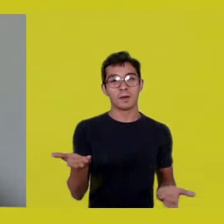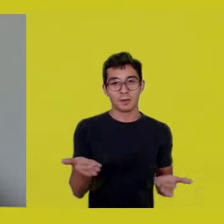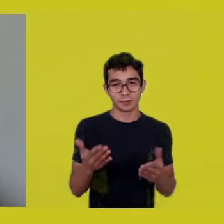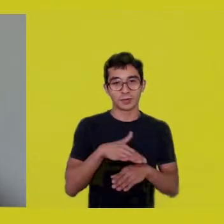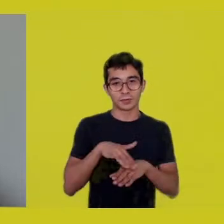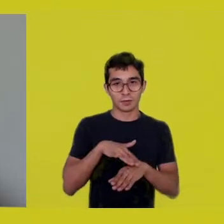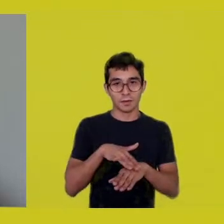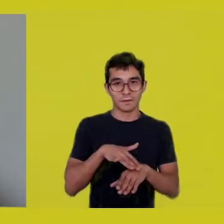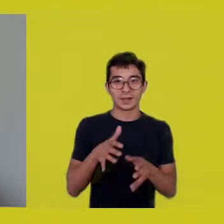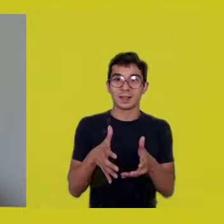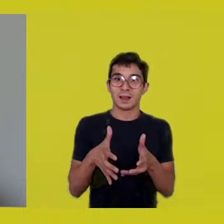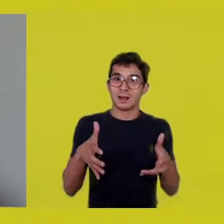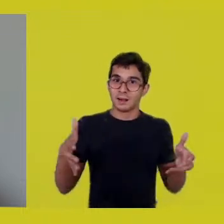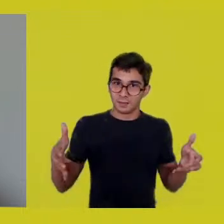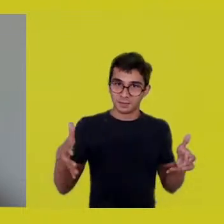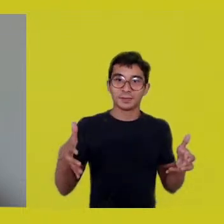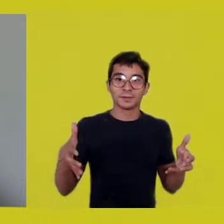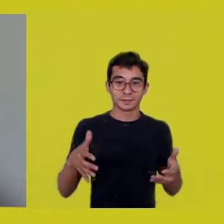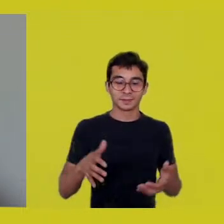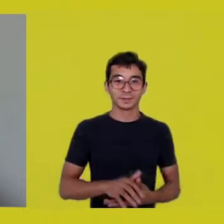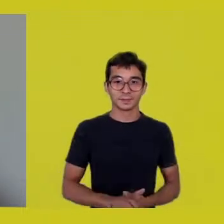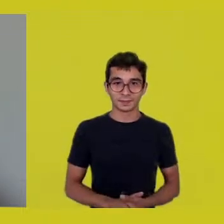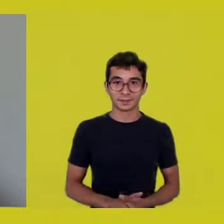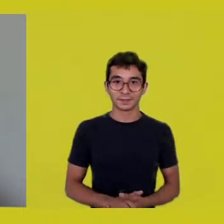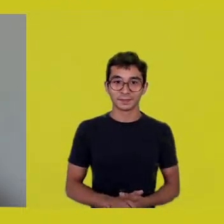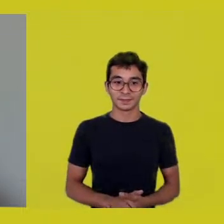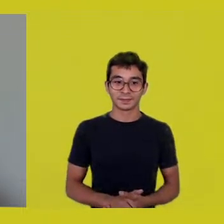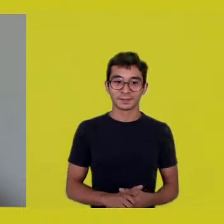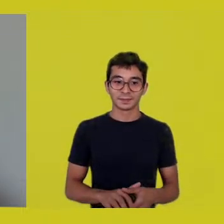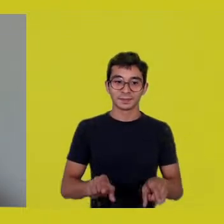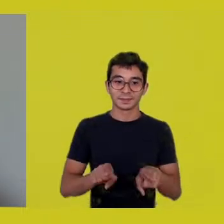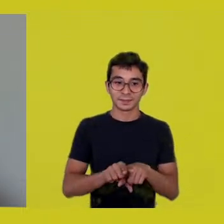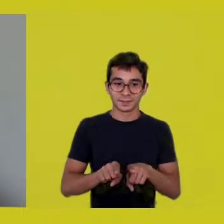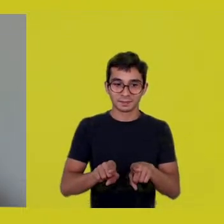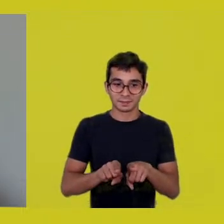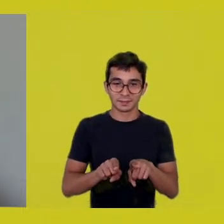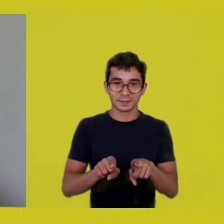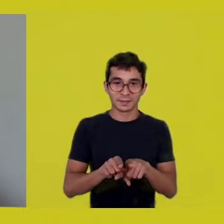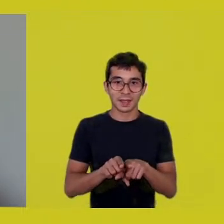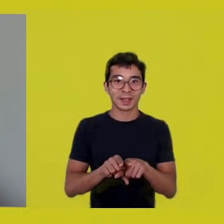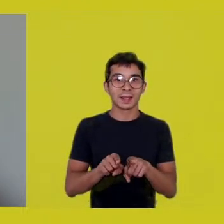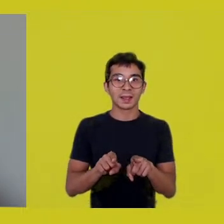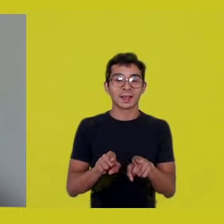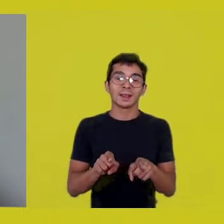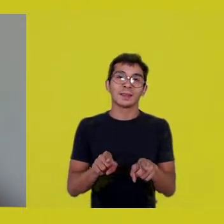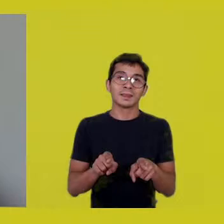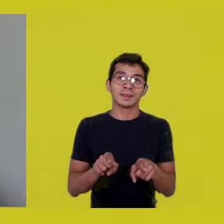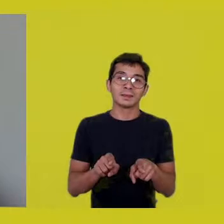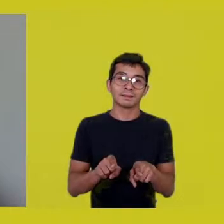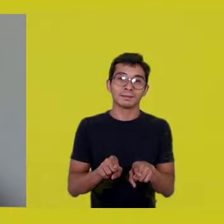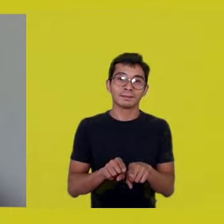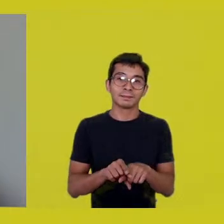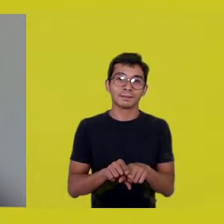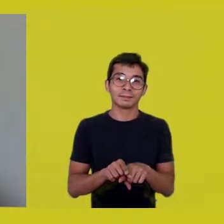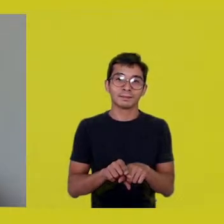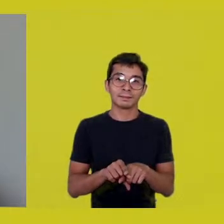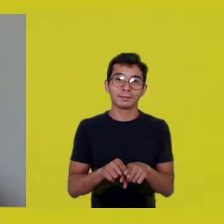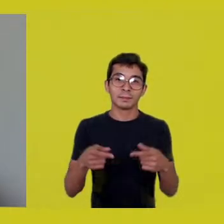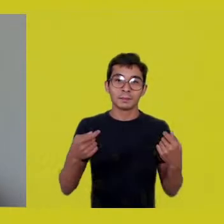it summons also other constellations of collective subjects